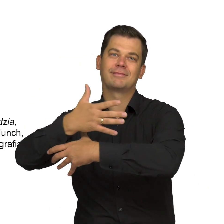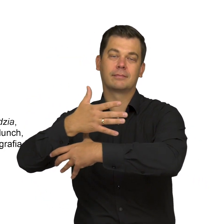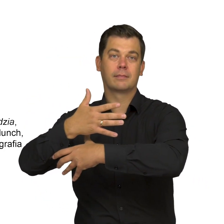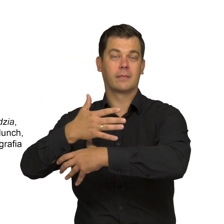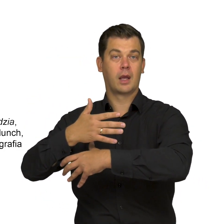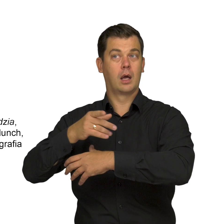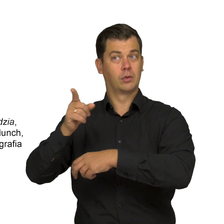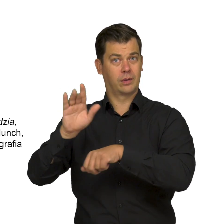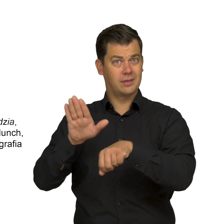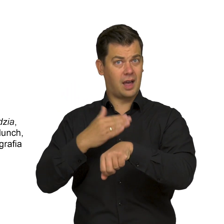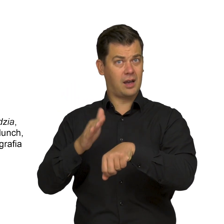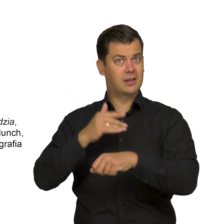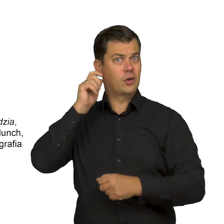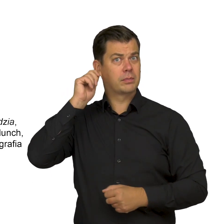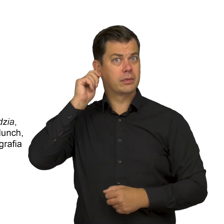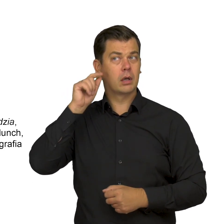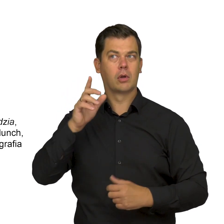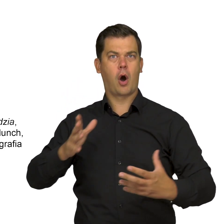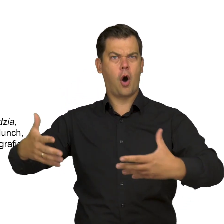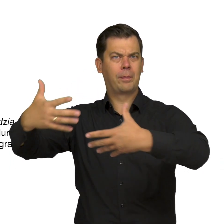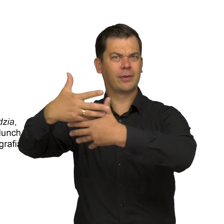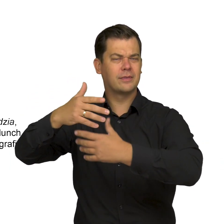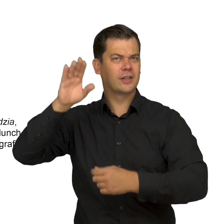This naked woman embracing the bear.